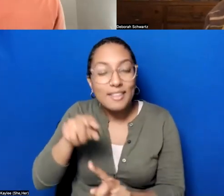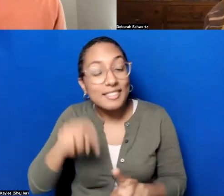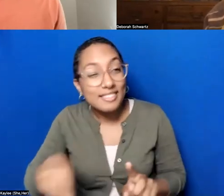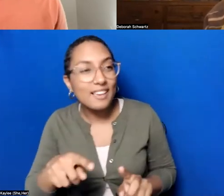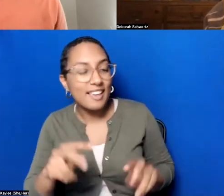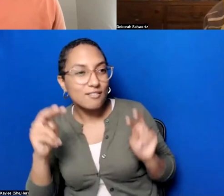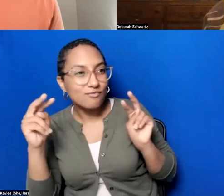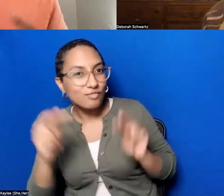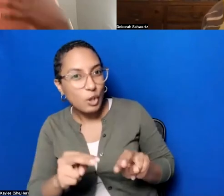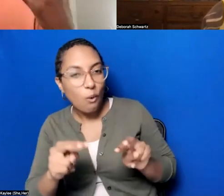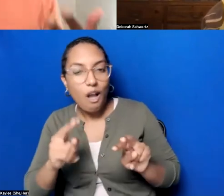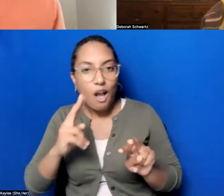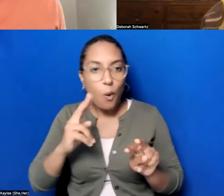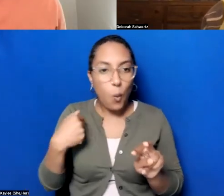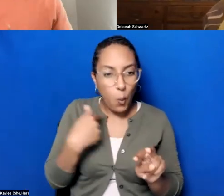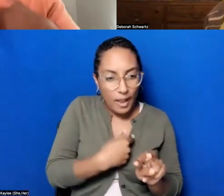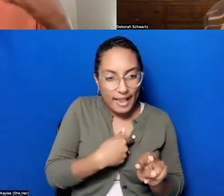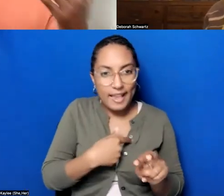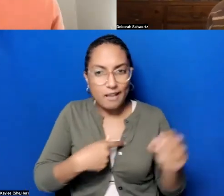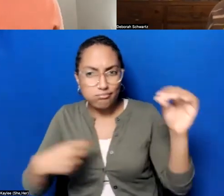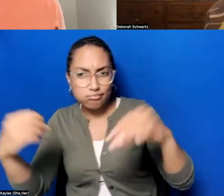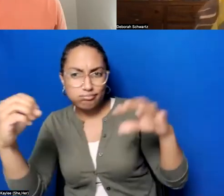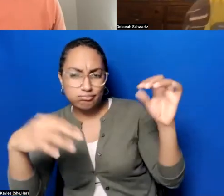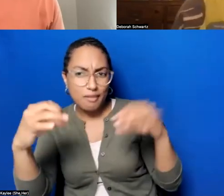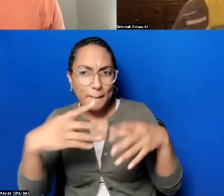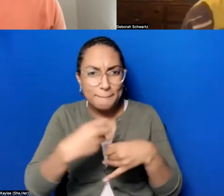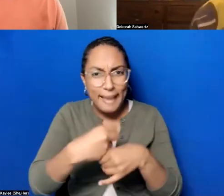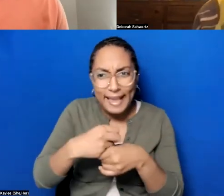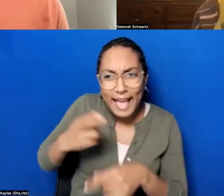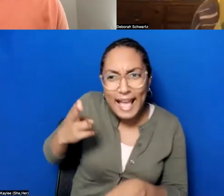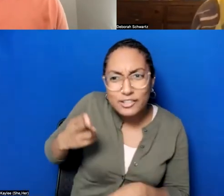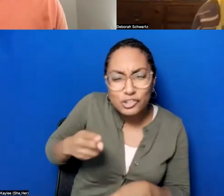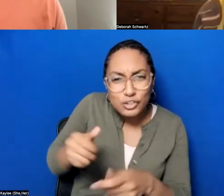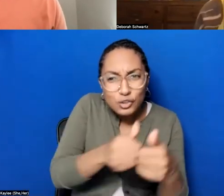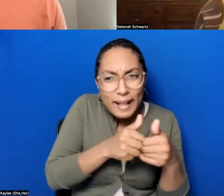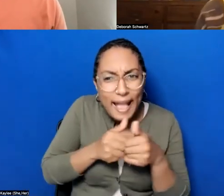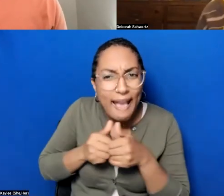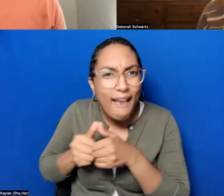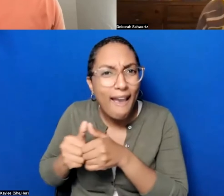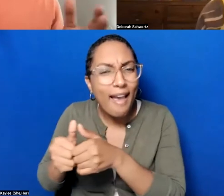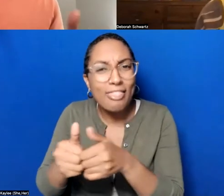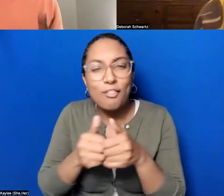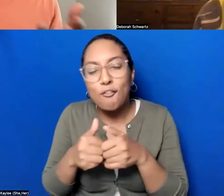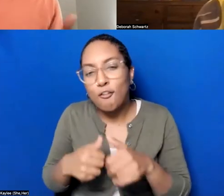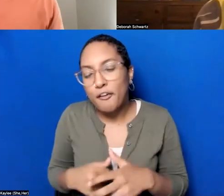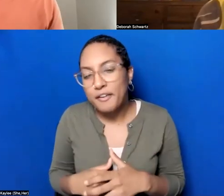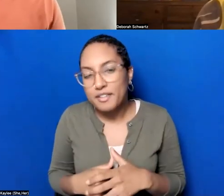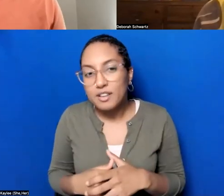make, right? Like, we are constantly, we are like living history, and so I think public history work